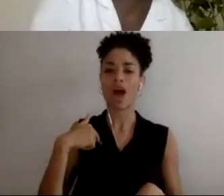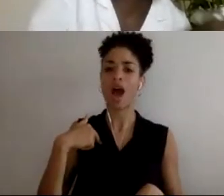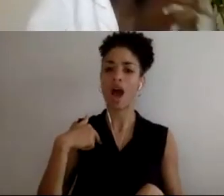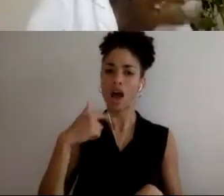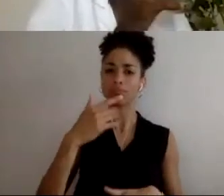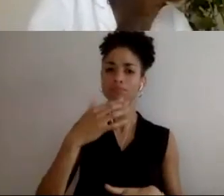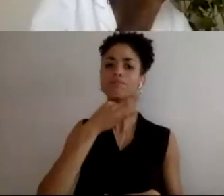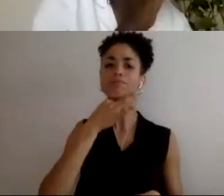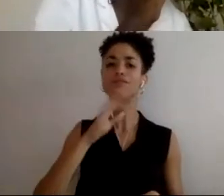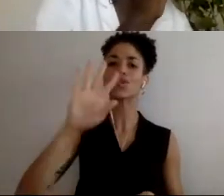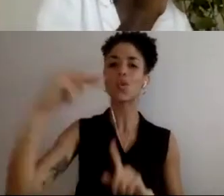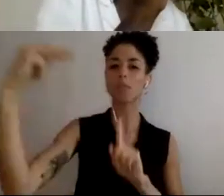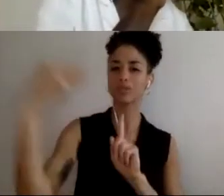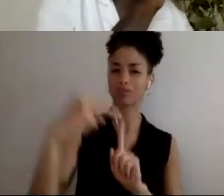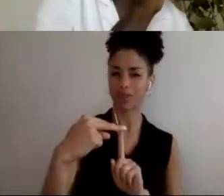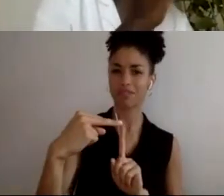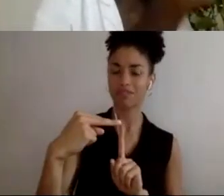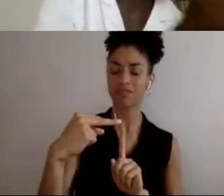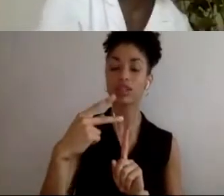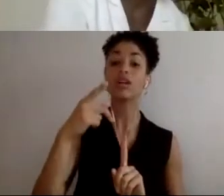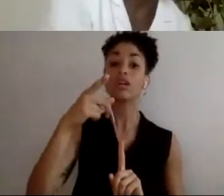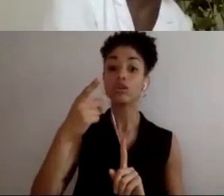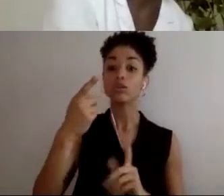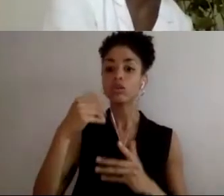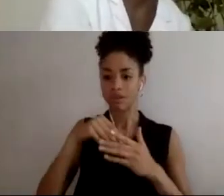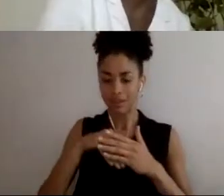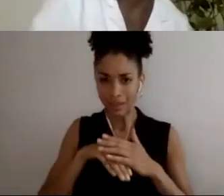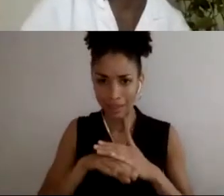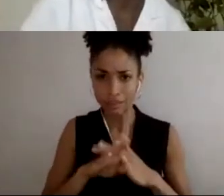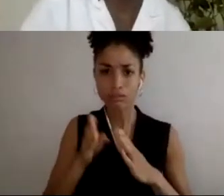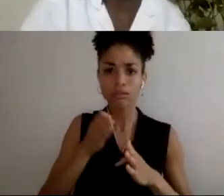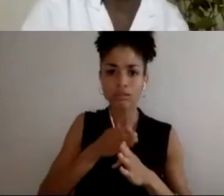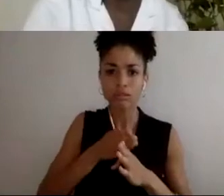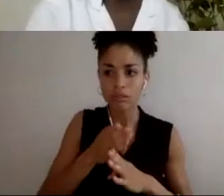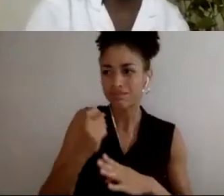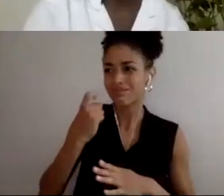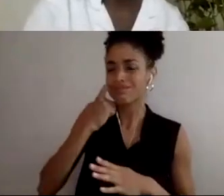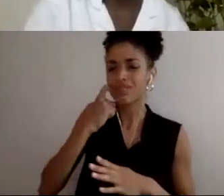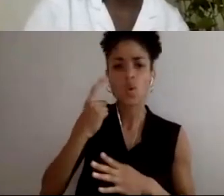as you've entered the field so recently. What are some barriers that you've faced